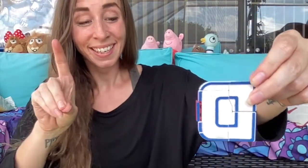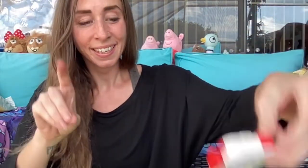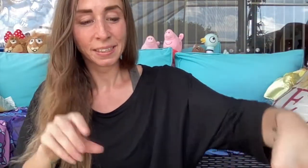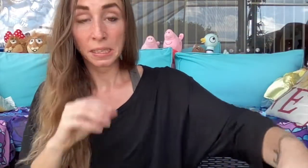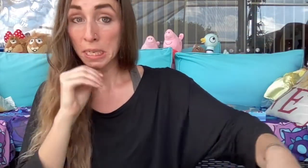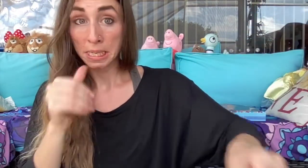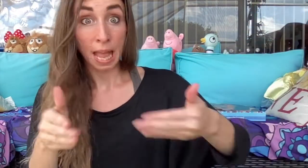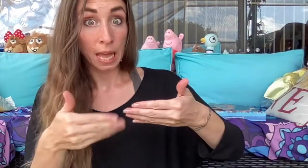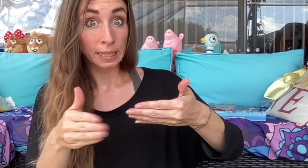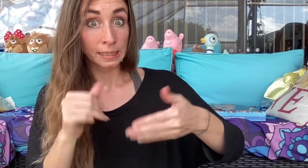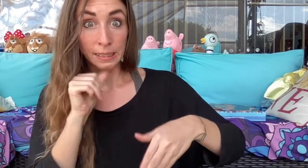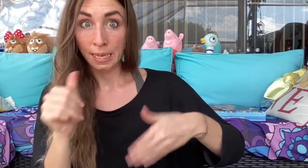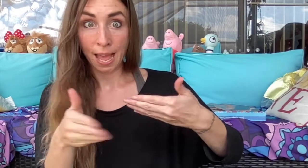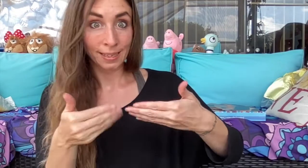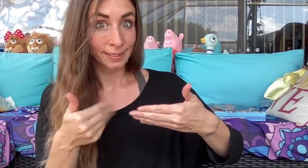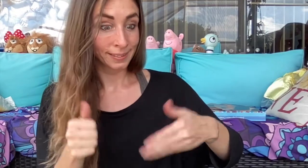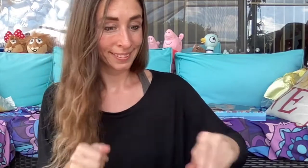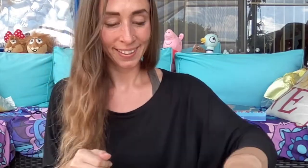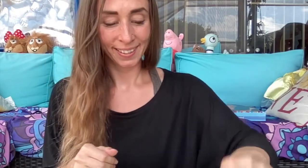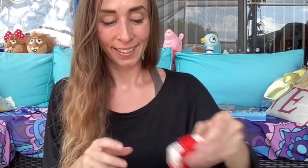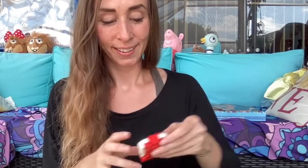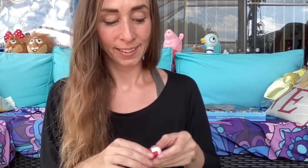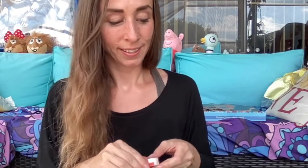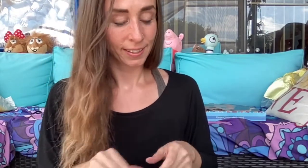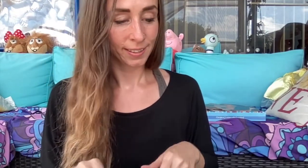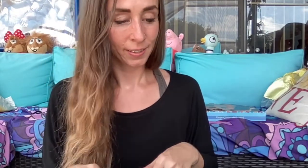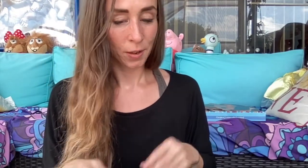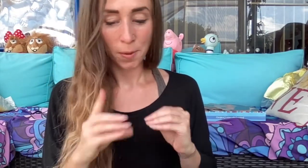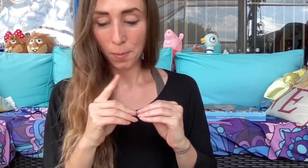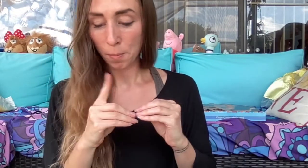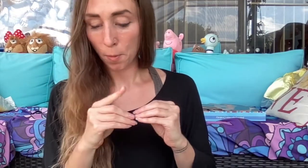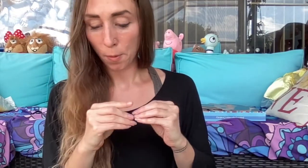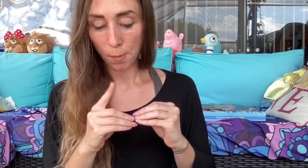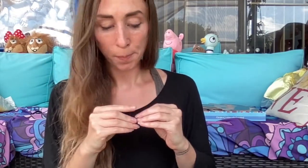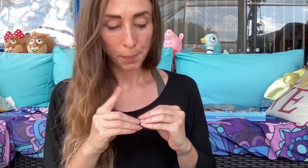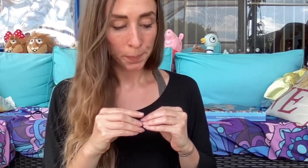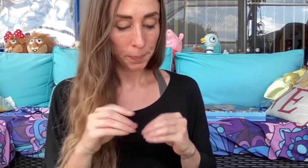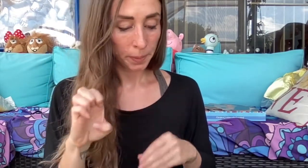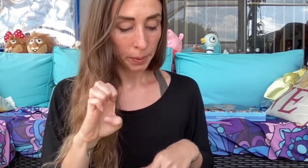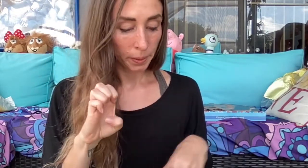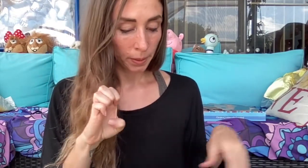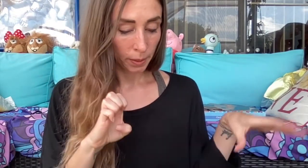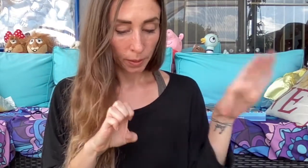D, that was not easy!